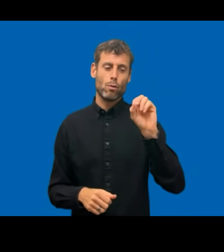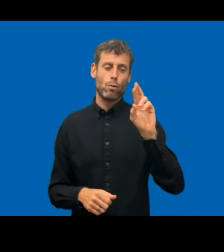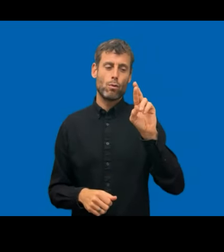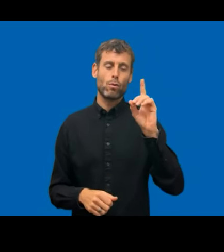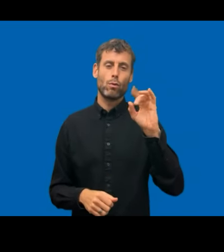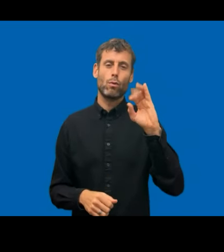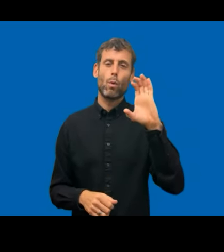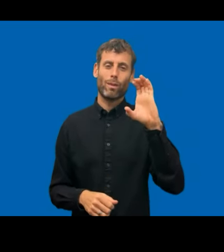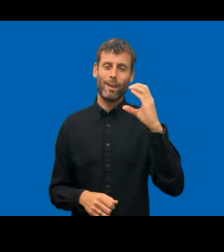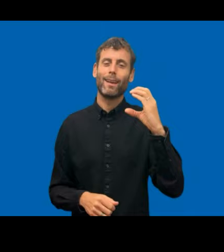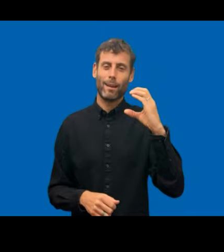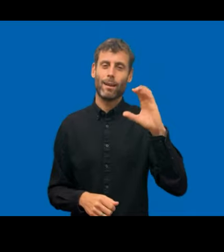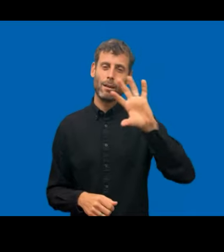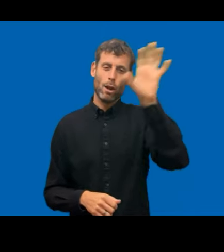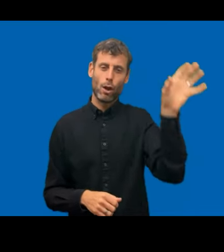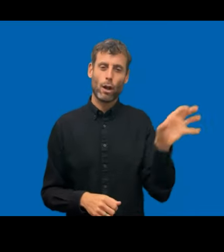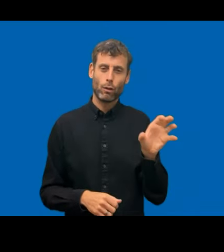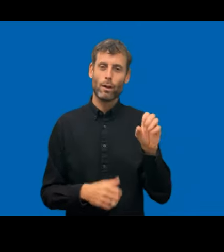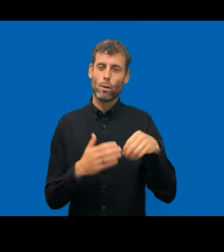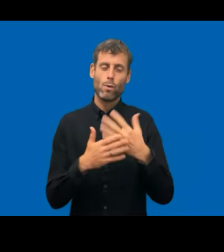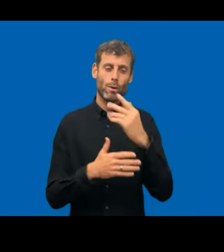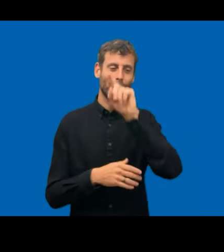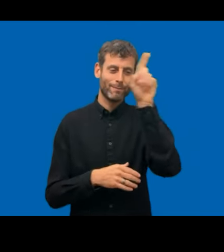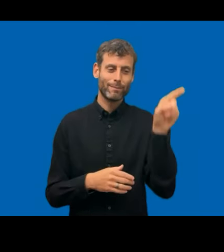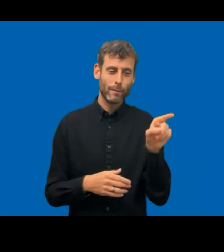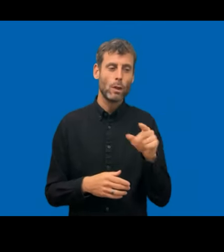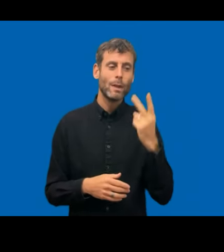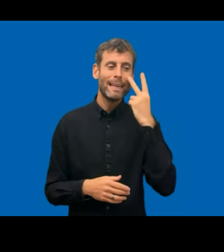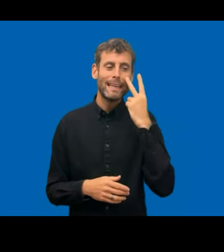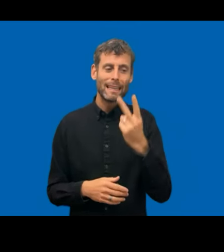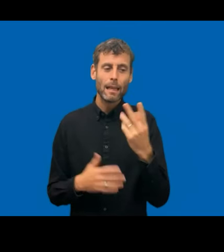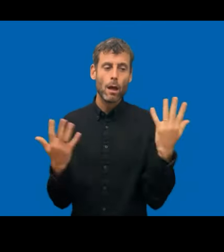time you fail one of the criteria, you get points taken from that.